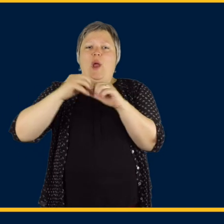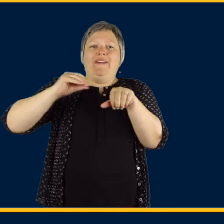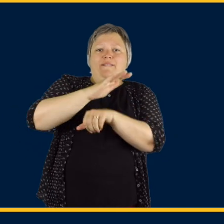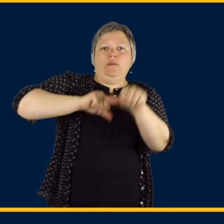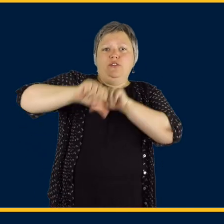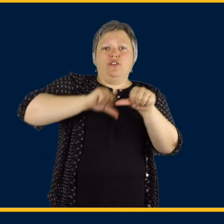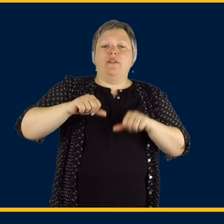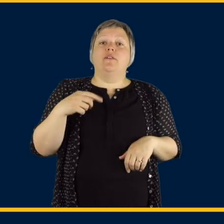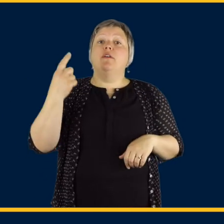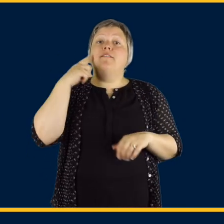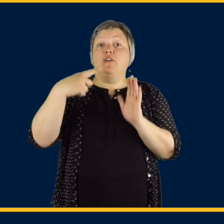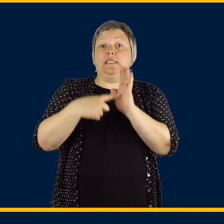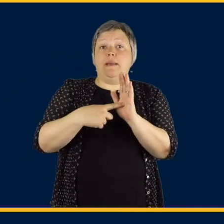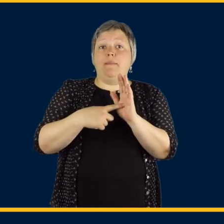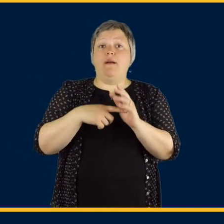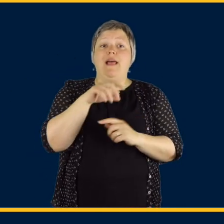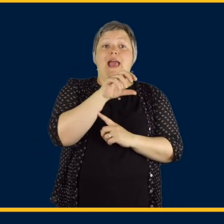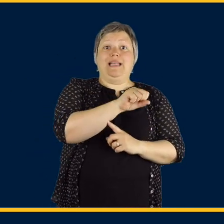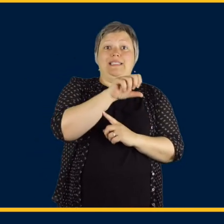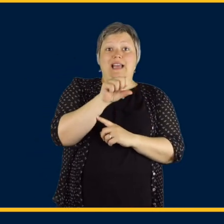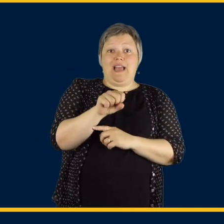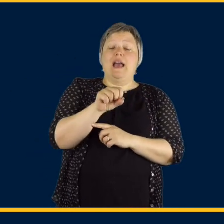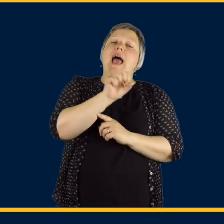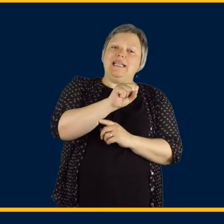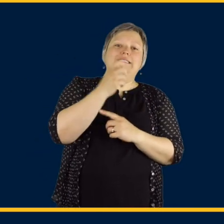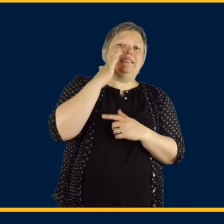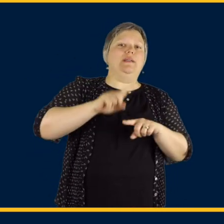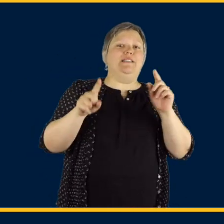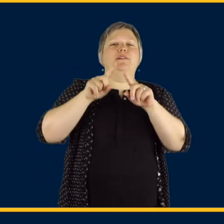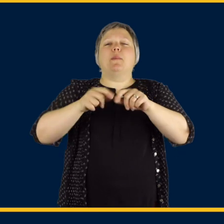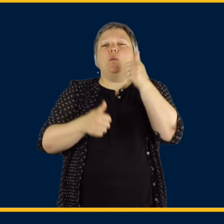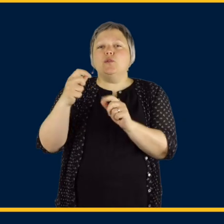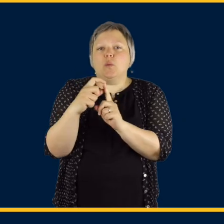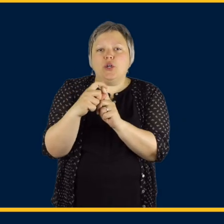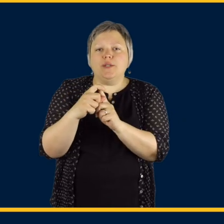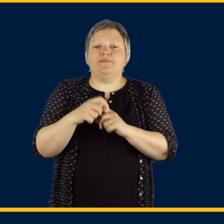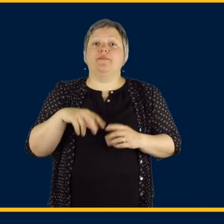So, for example, in Spoken English, the plural S sounds differently depending on the word.